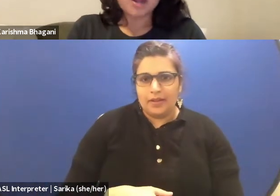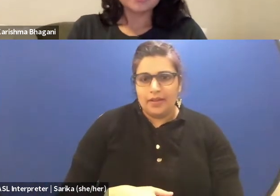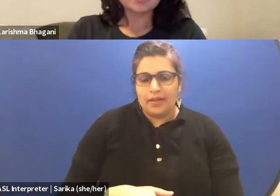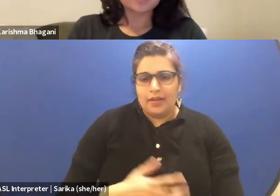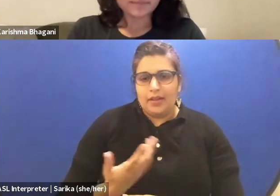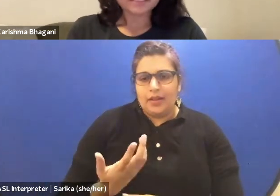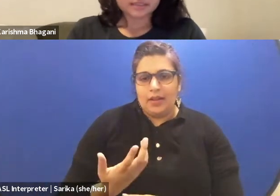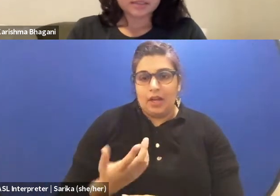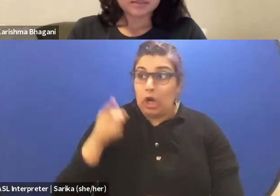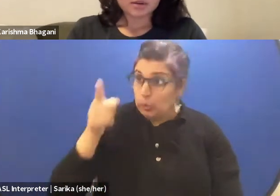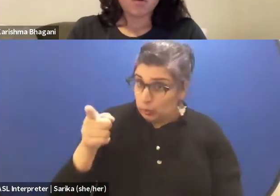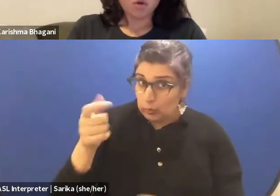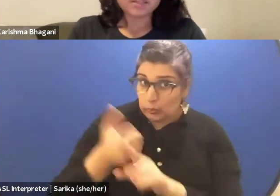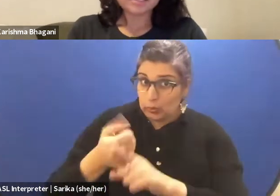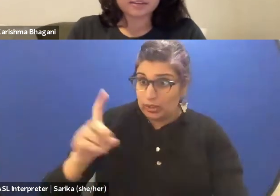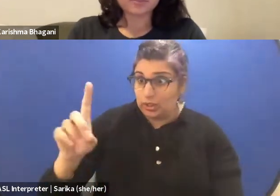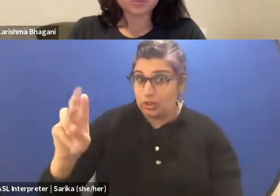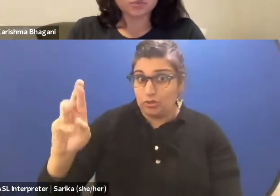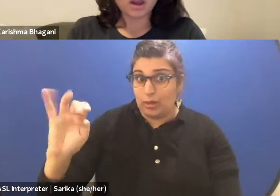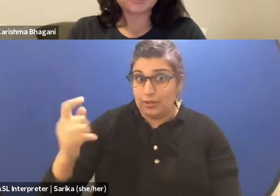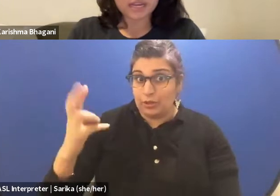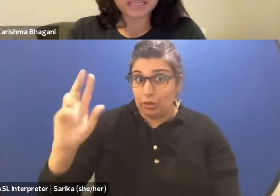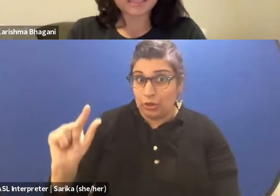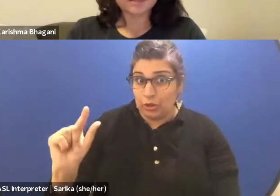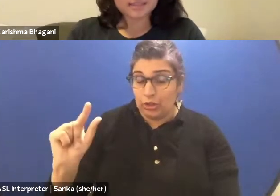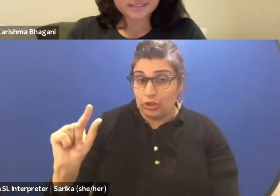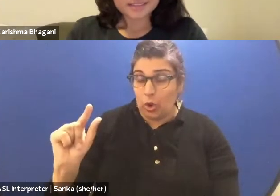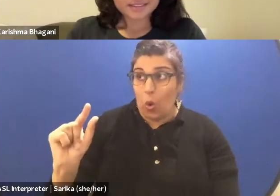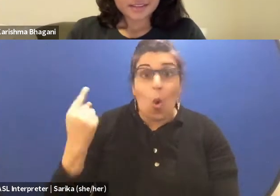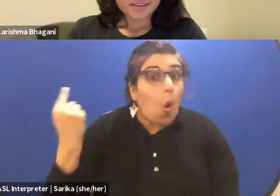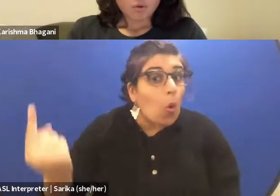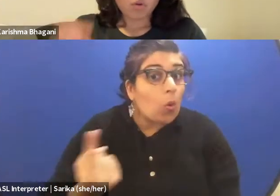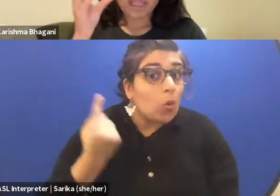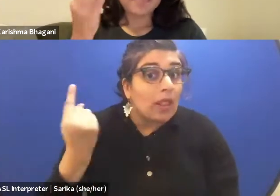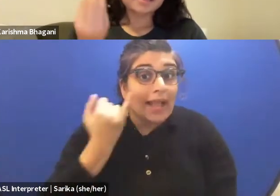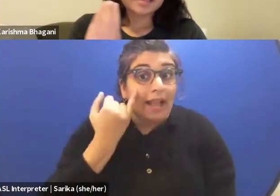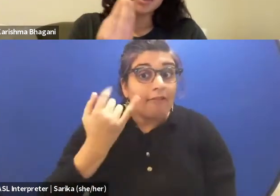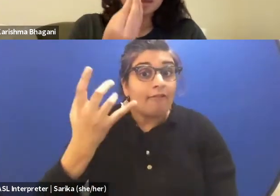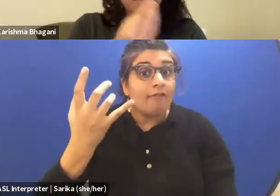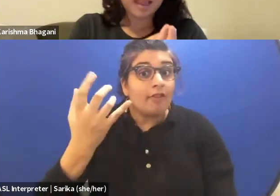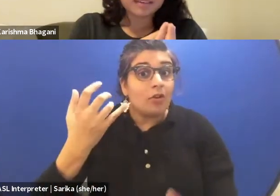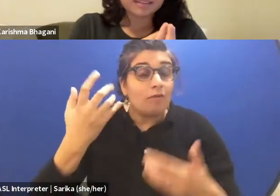Are you a dramaturge, only if you are training in that or can the skills be applied?